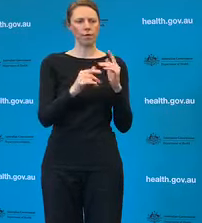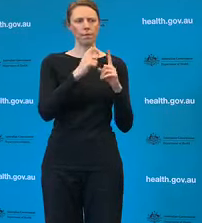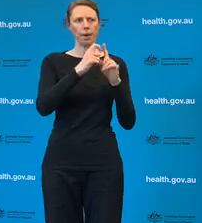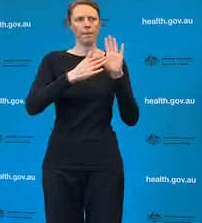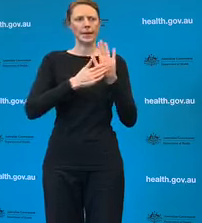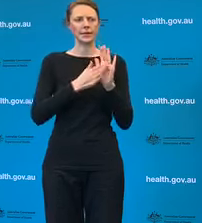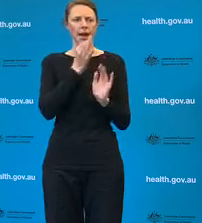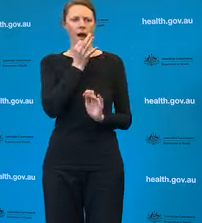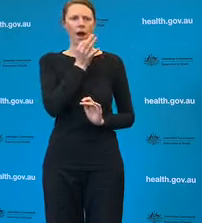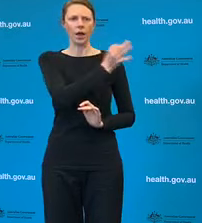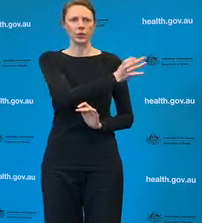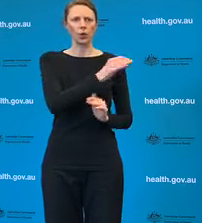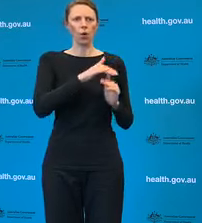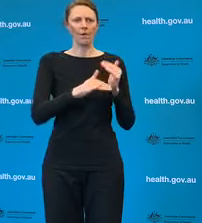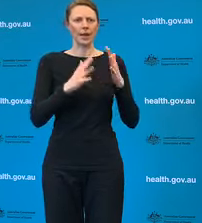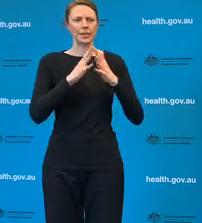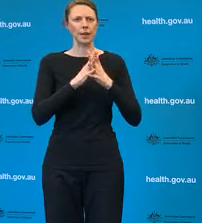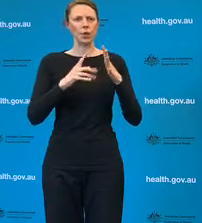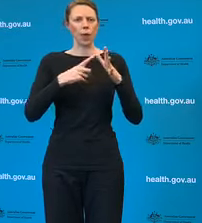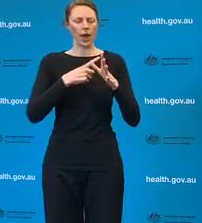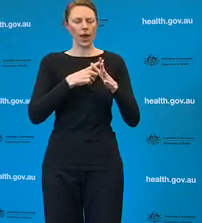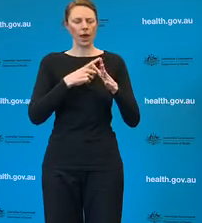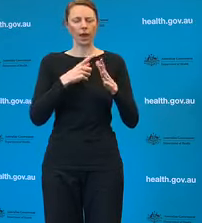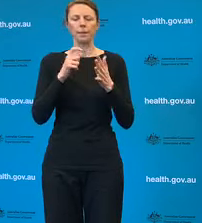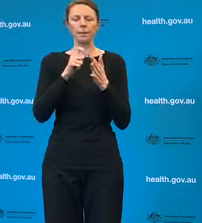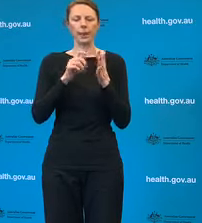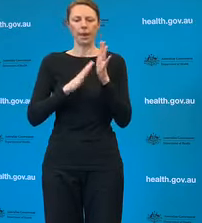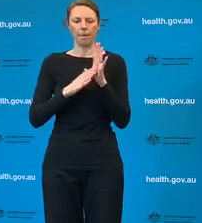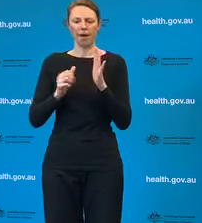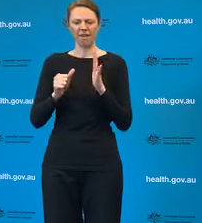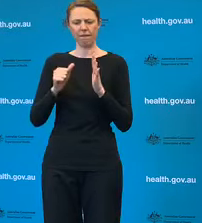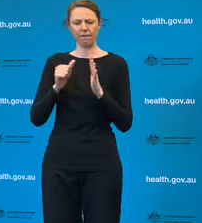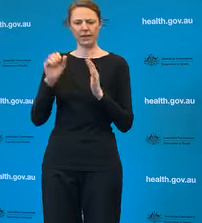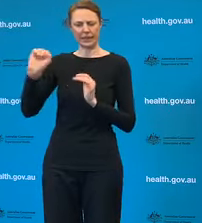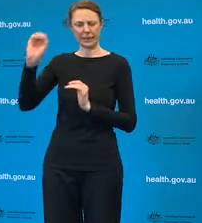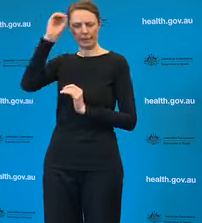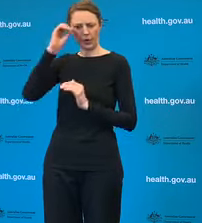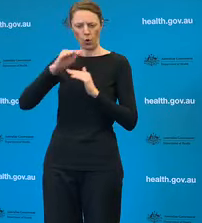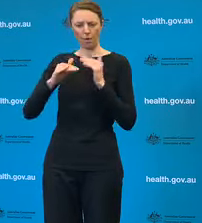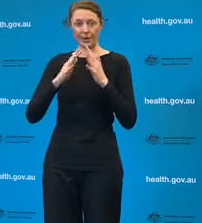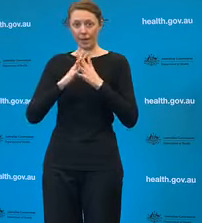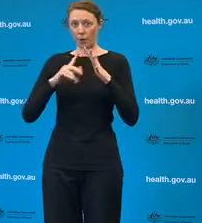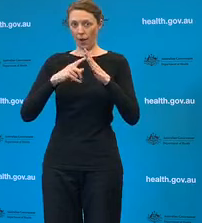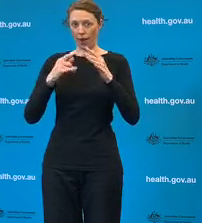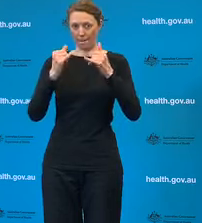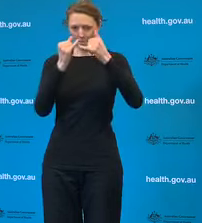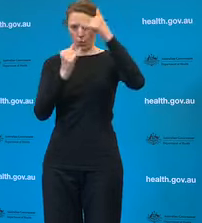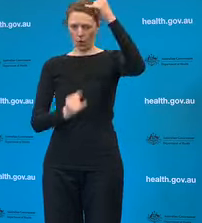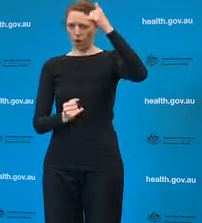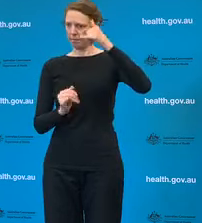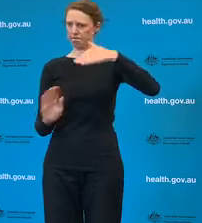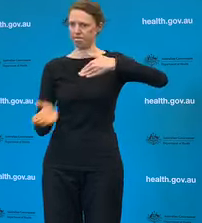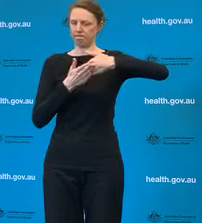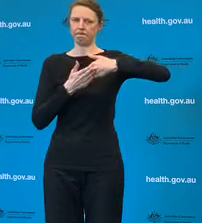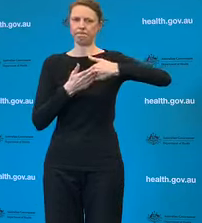earlier this year. Have you- do you have the same opinion of border closures that you had early this year in the wake of second waves,